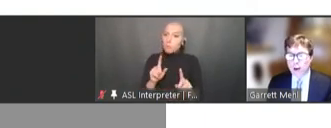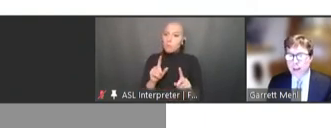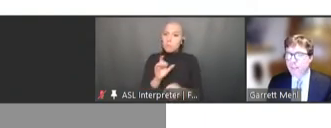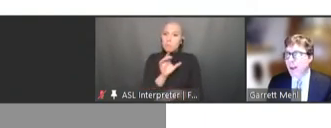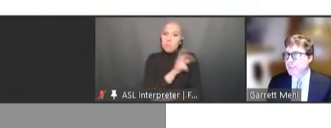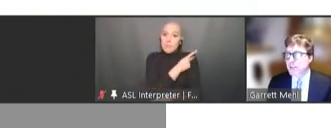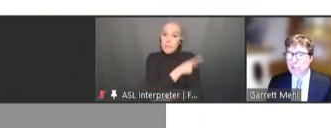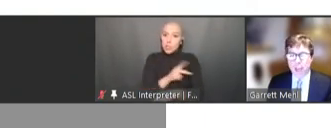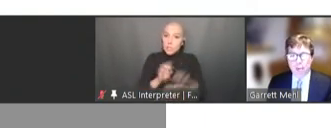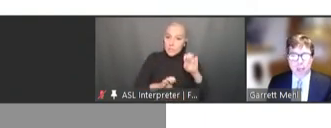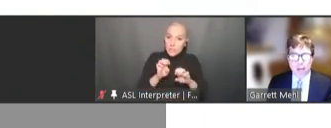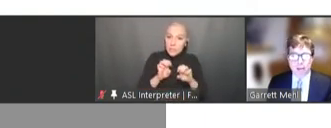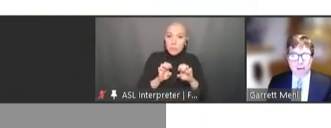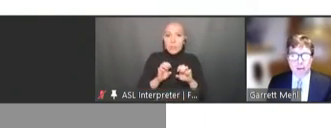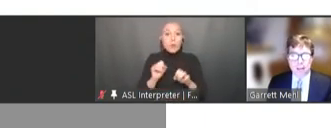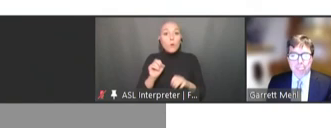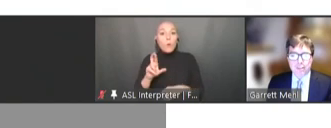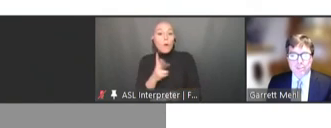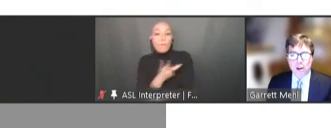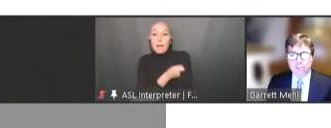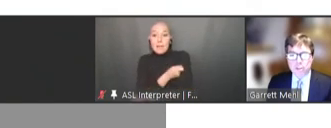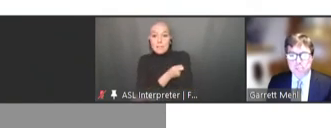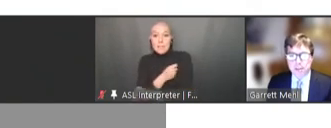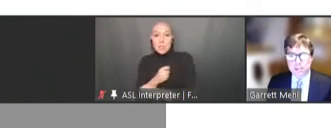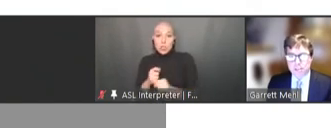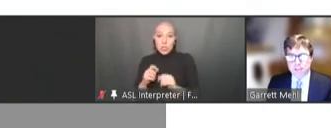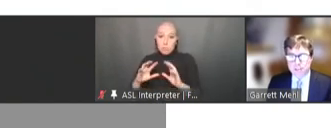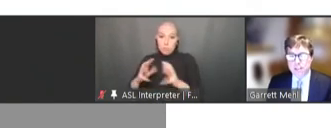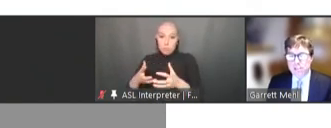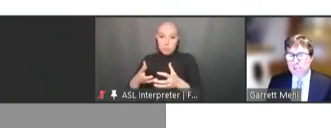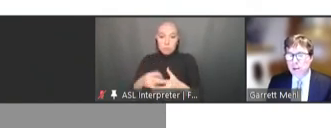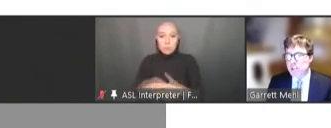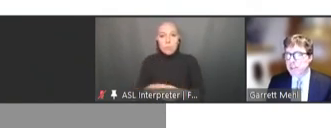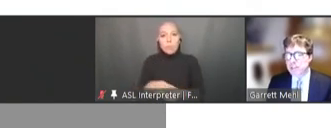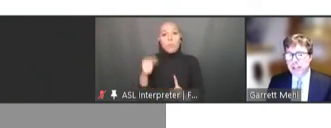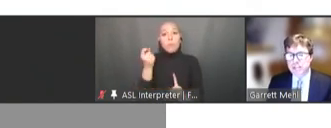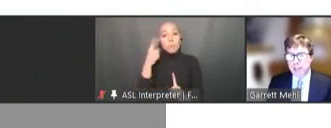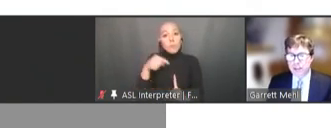a vaccination campaign. This software is based on the decision logic, data standards,